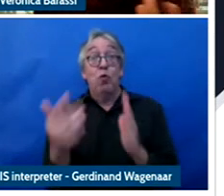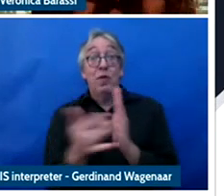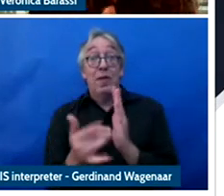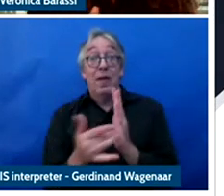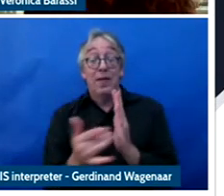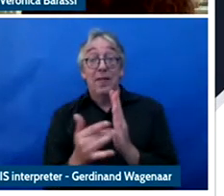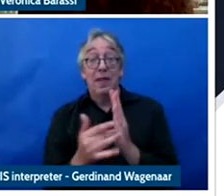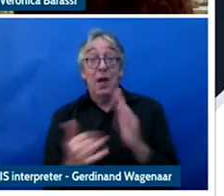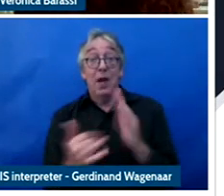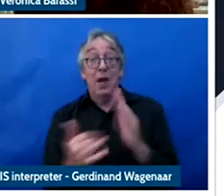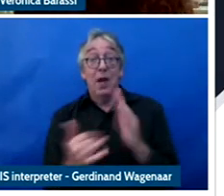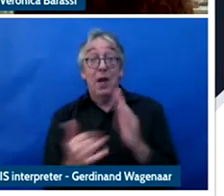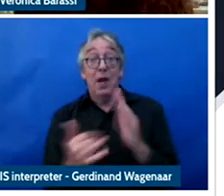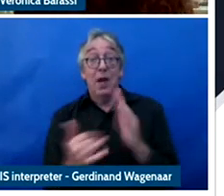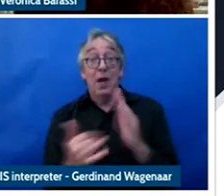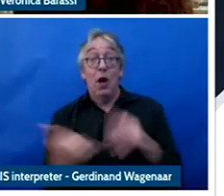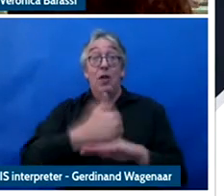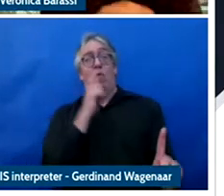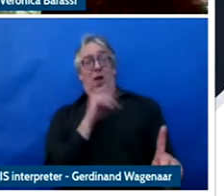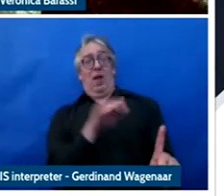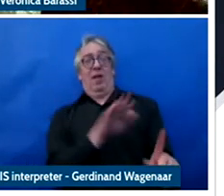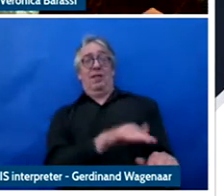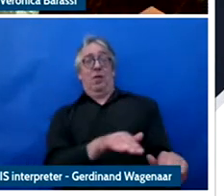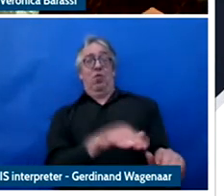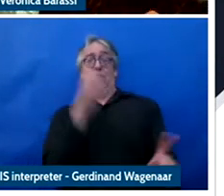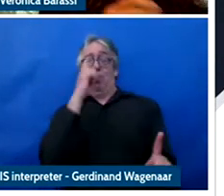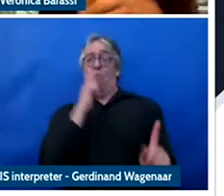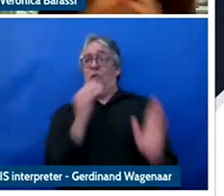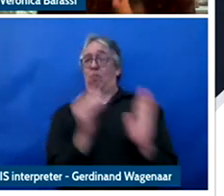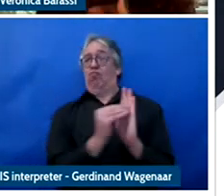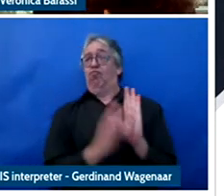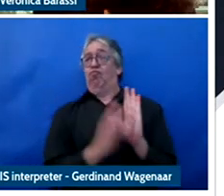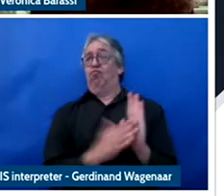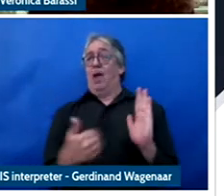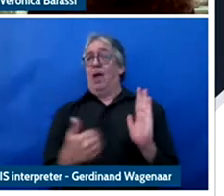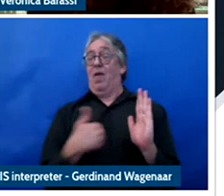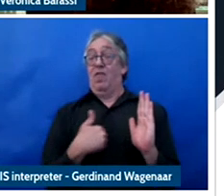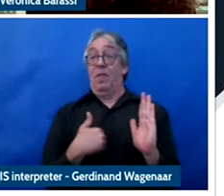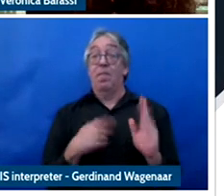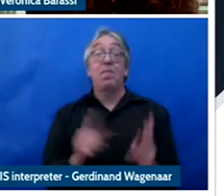and then we have all of this problems of profiling children and the this is the